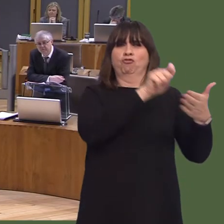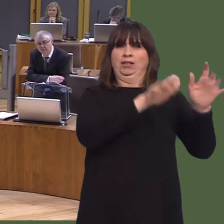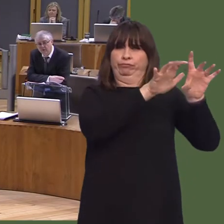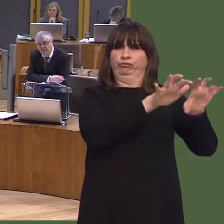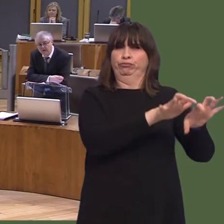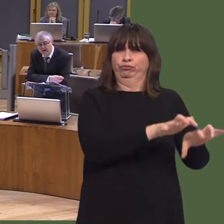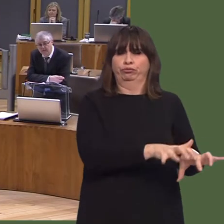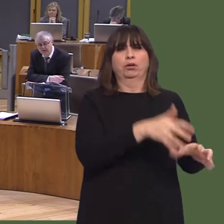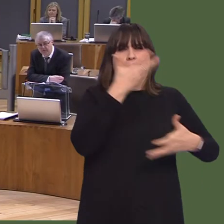Wales.